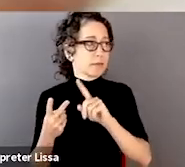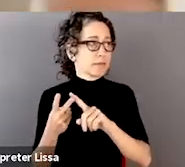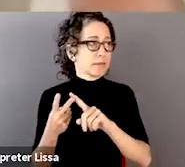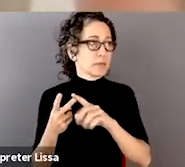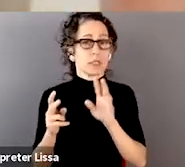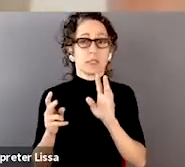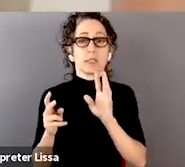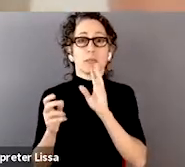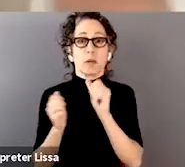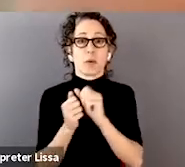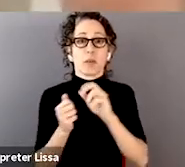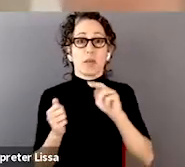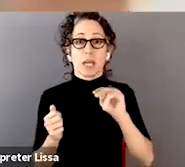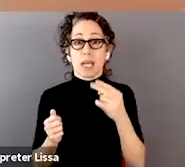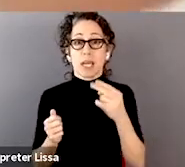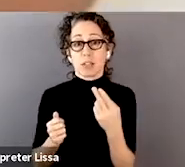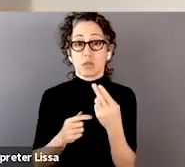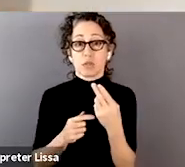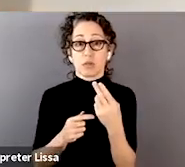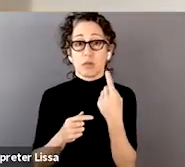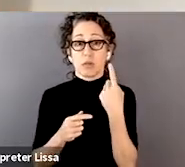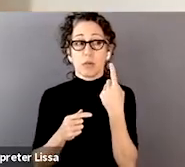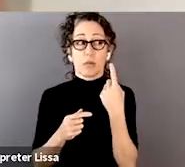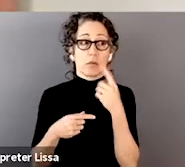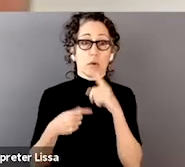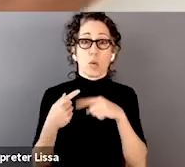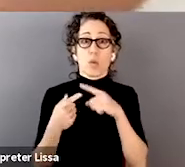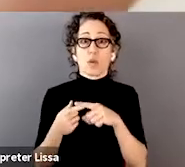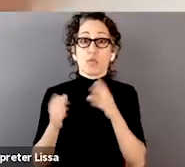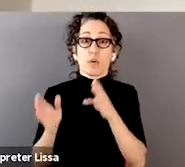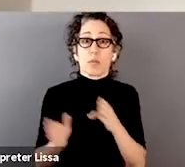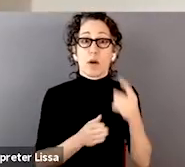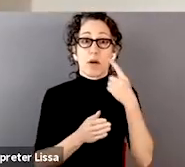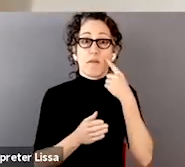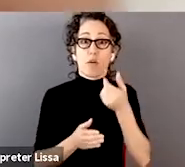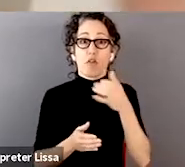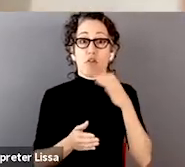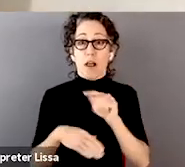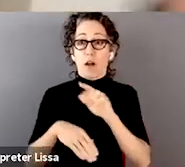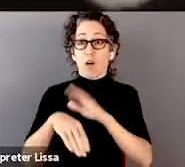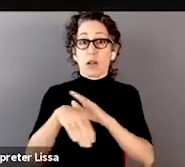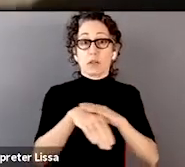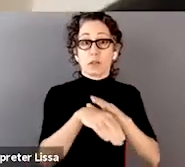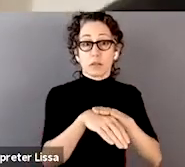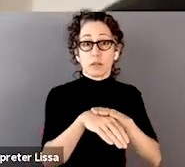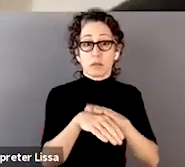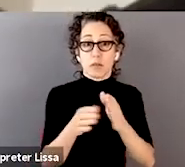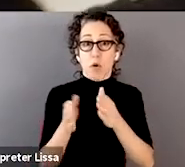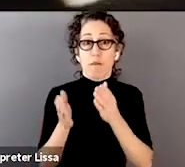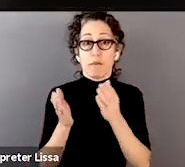for when they're preparing sort of grant calls, because that way we're influencing